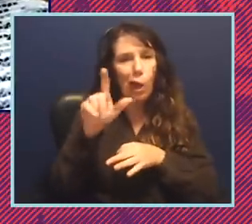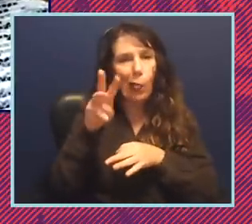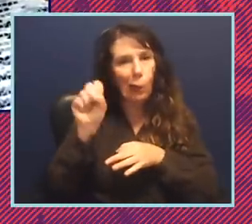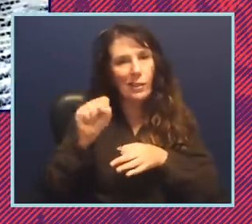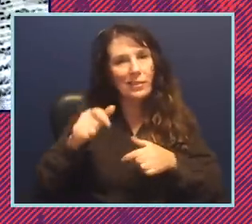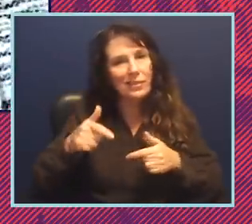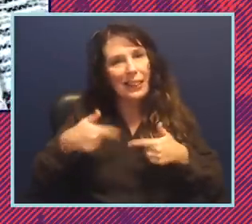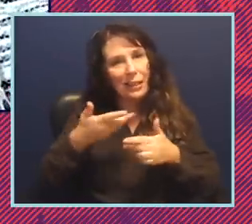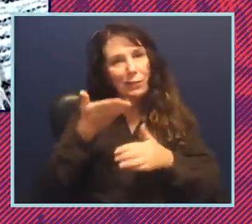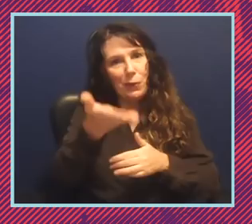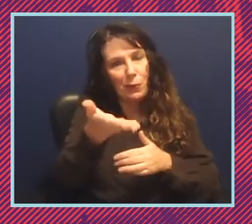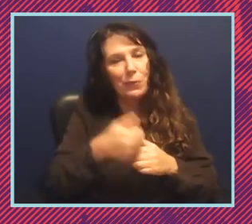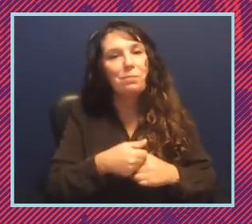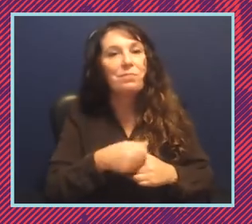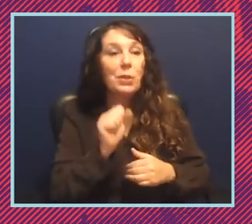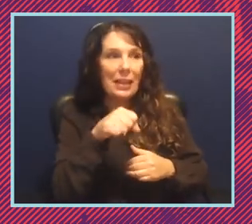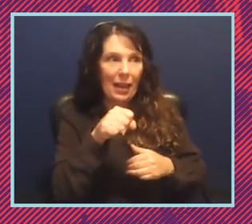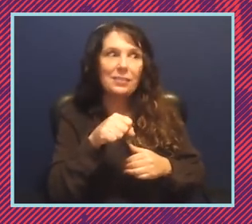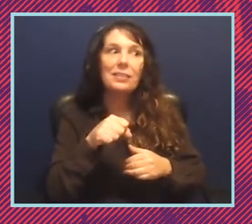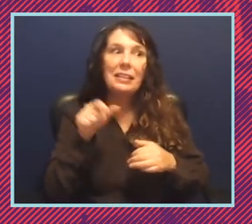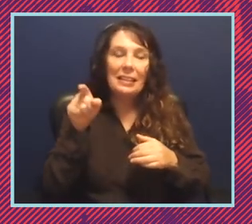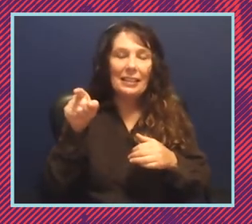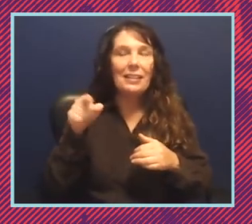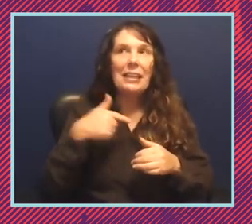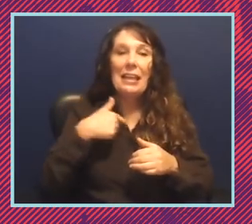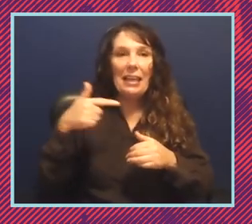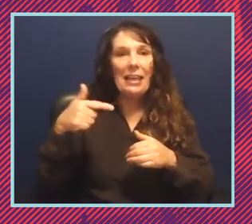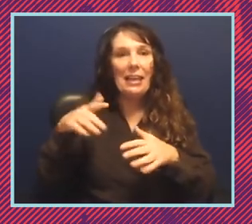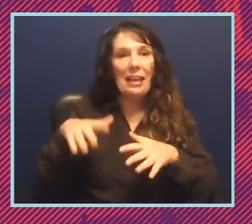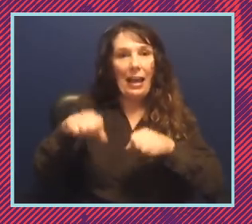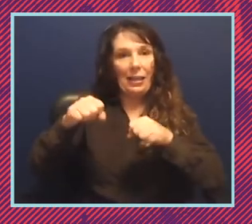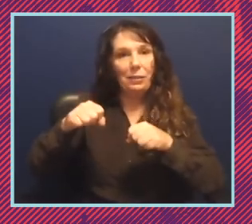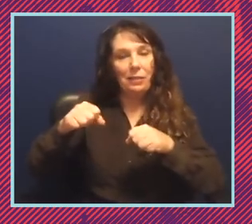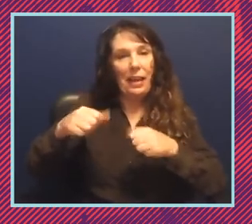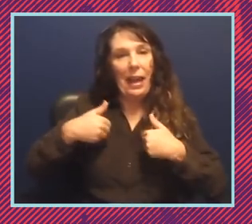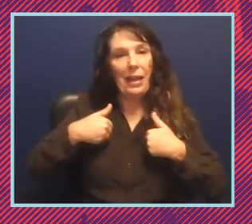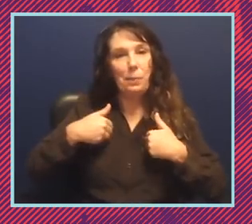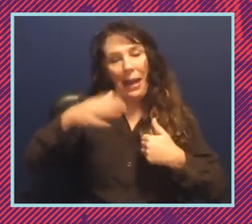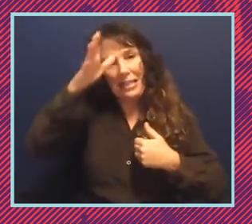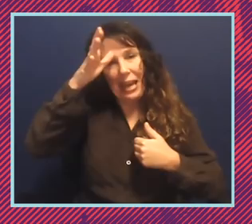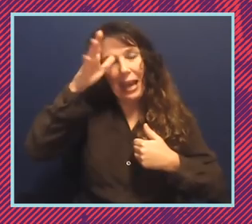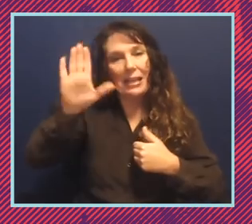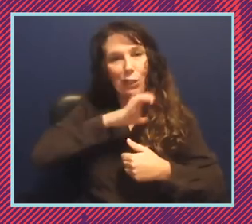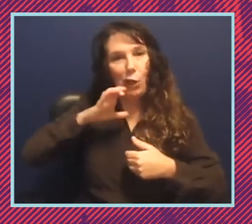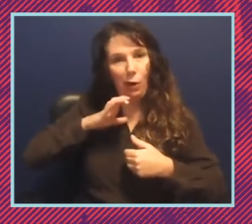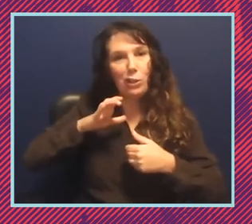andrea oh yeah well john lewis uh occupied my dad's uh congressional seat and um and now we